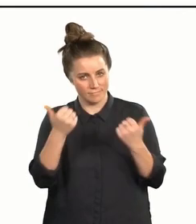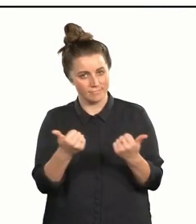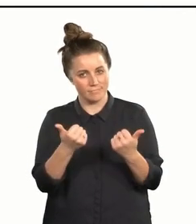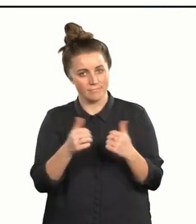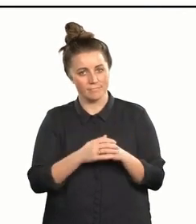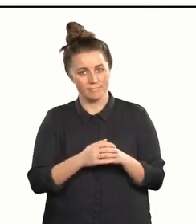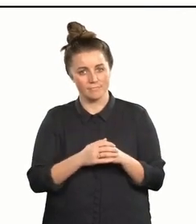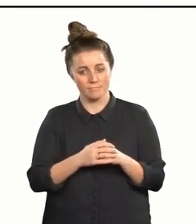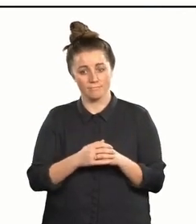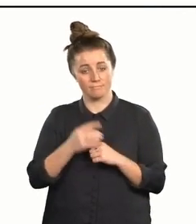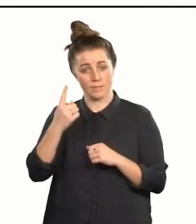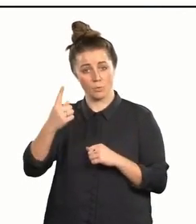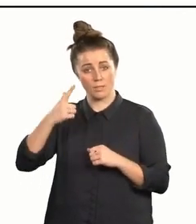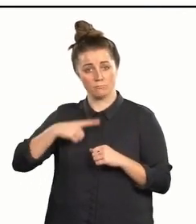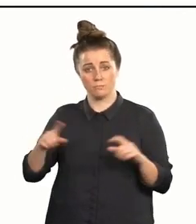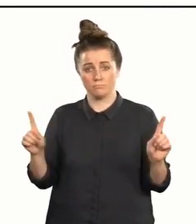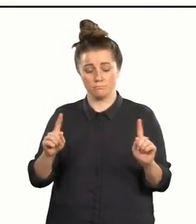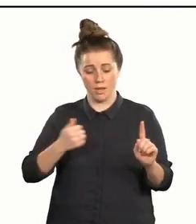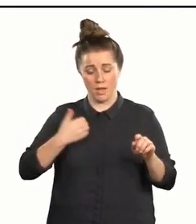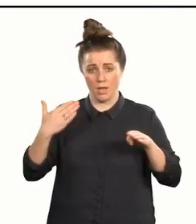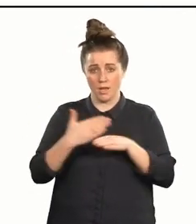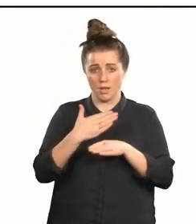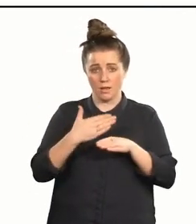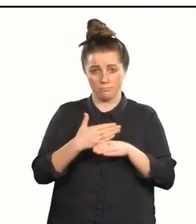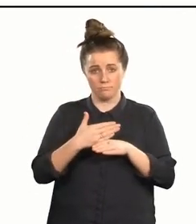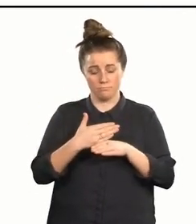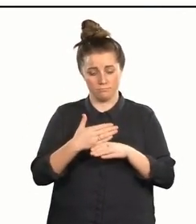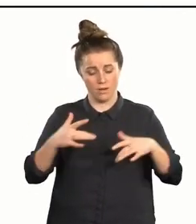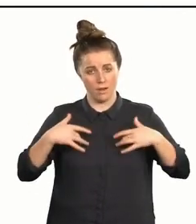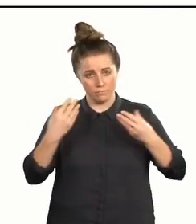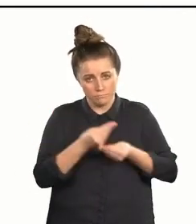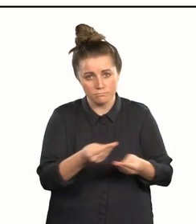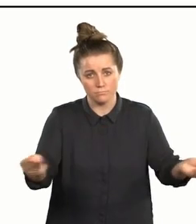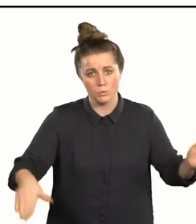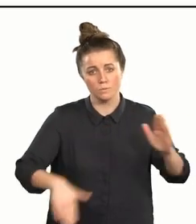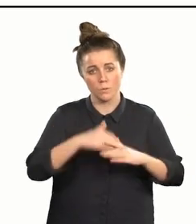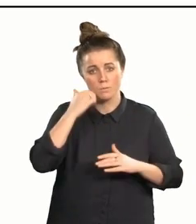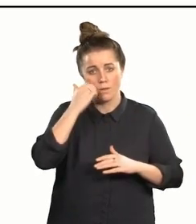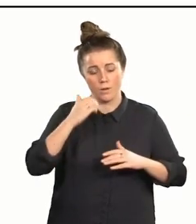kotahi anō te kaupapa ō o tātou nei mahi — our work has one purpose — ko te oranga o te iwi — the welfare of the people. Tihei mauriora — 'tis the breath of life.